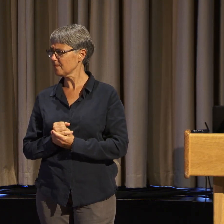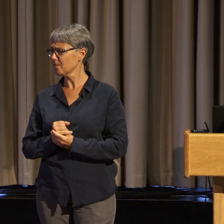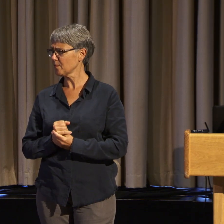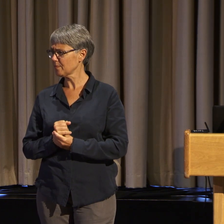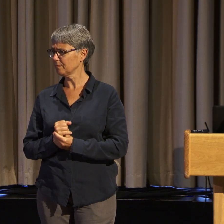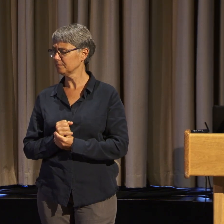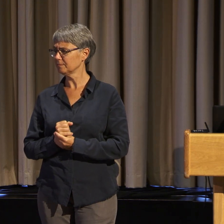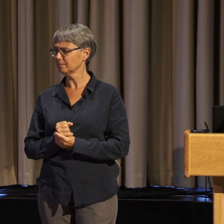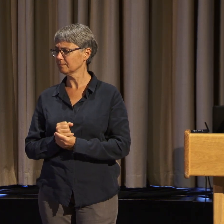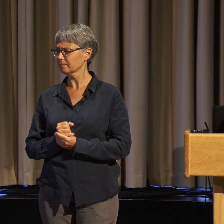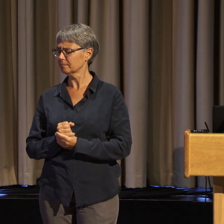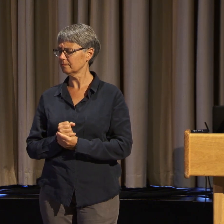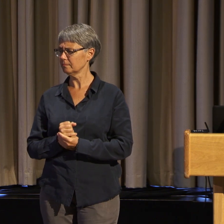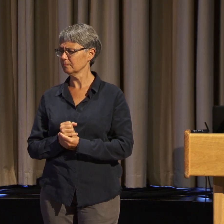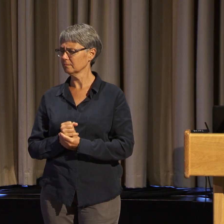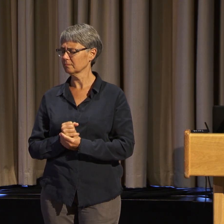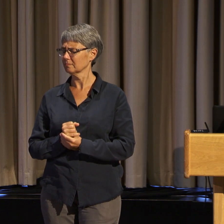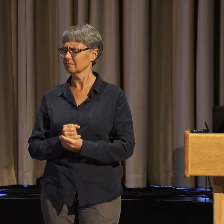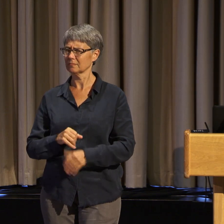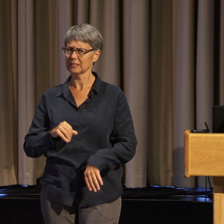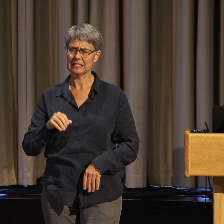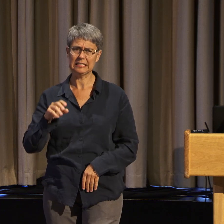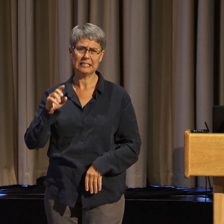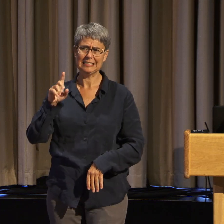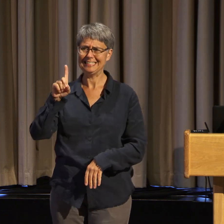were so important.